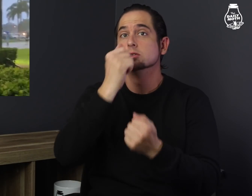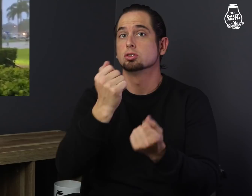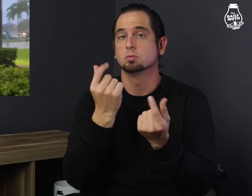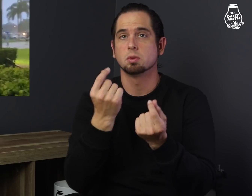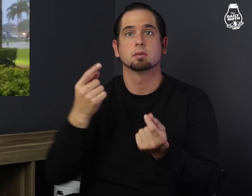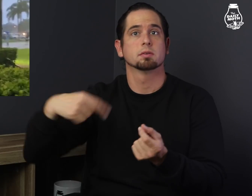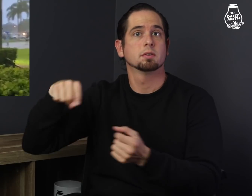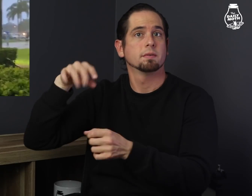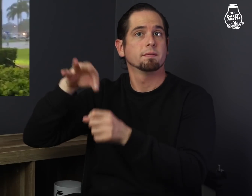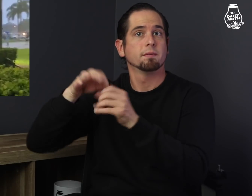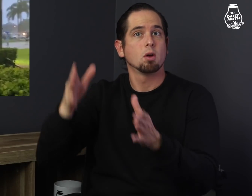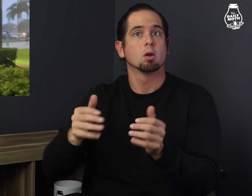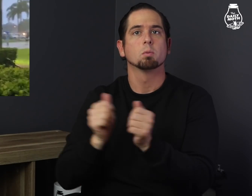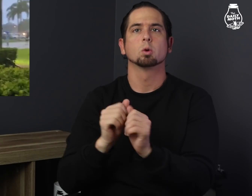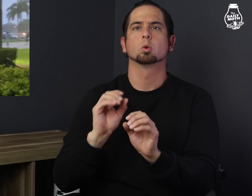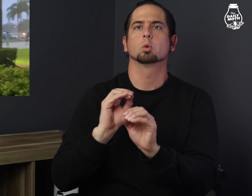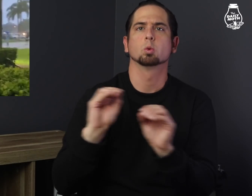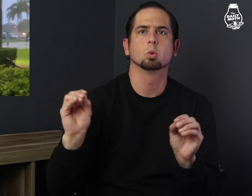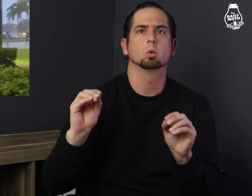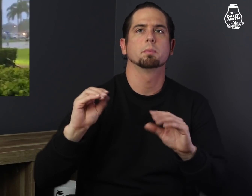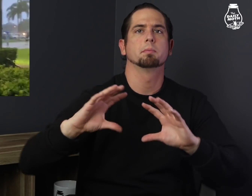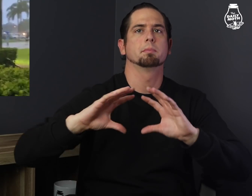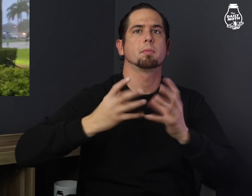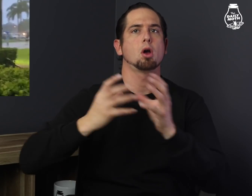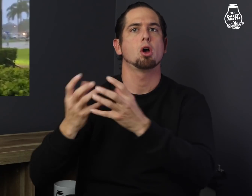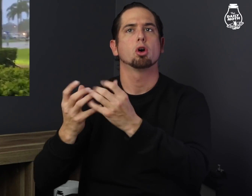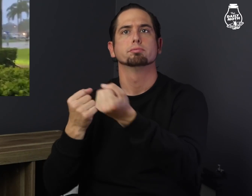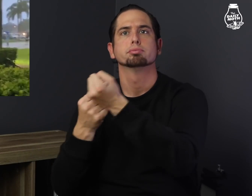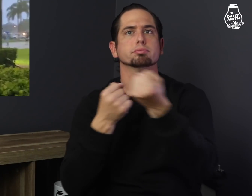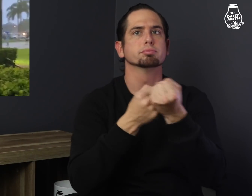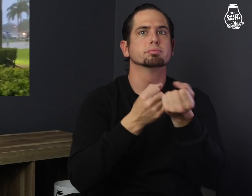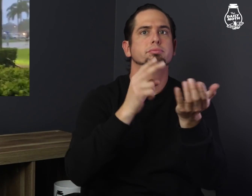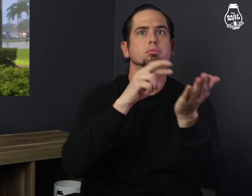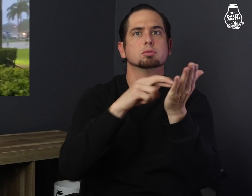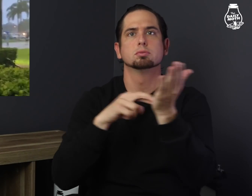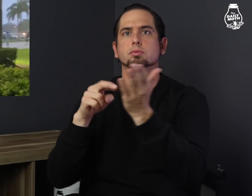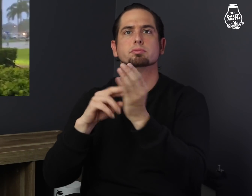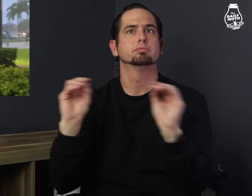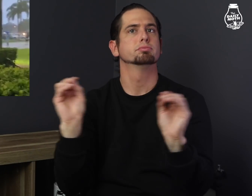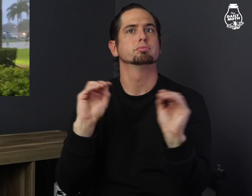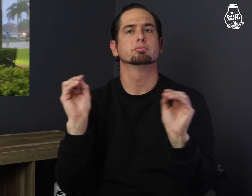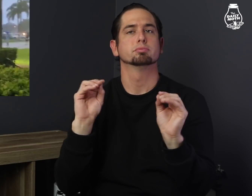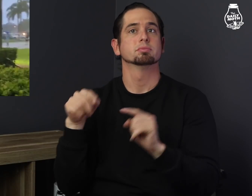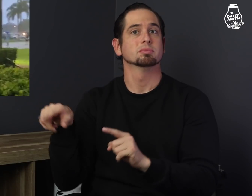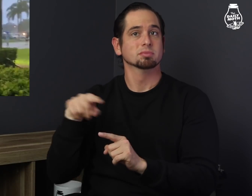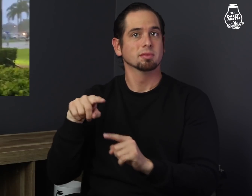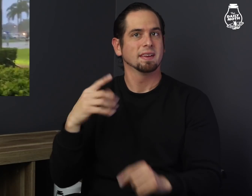The interesting number is voters with no party affiliation -